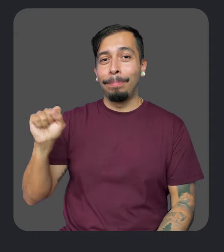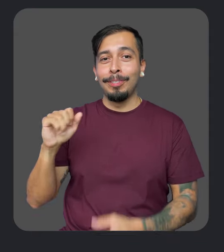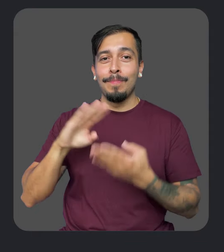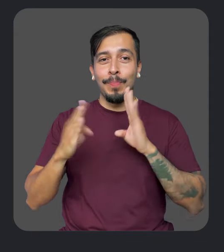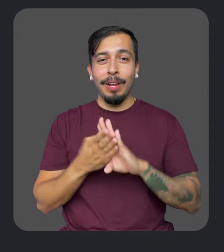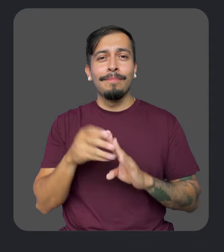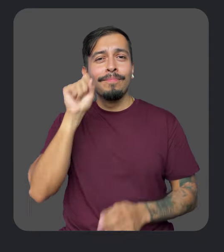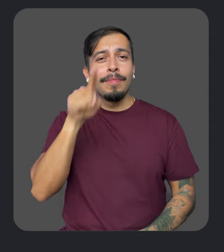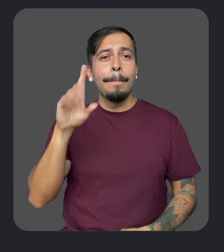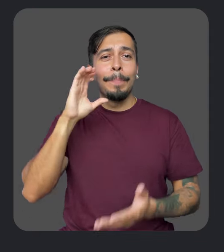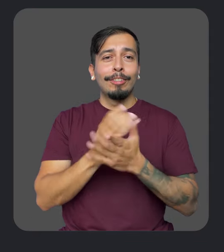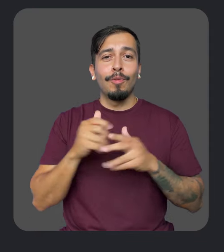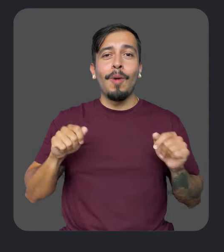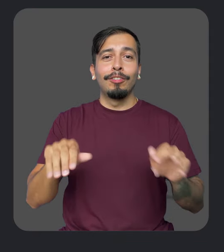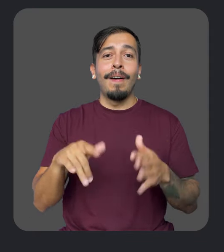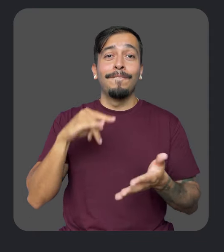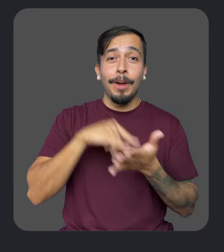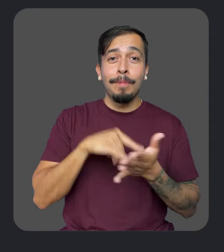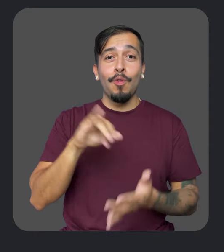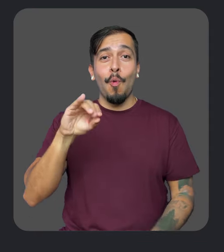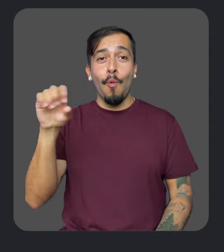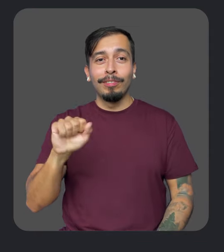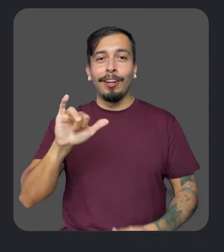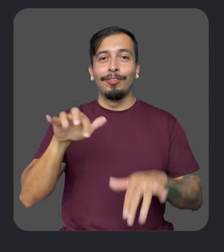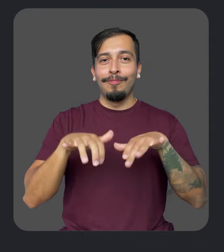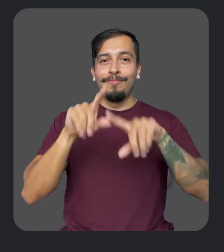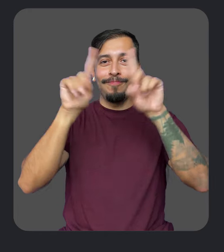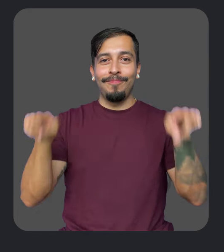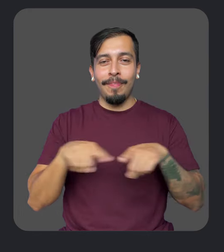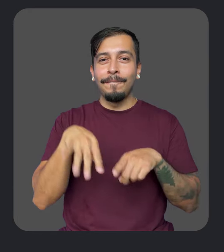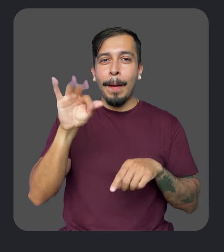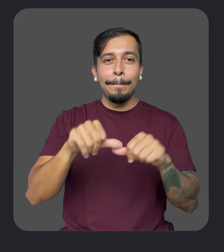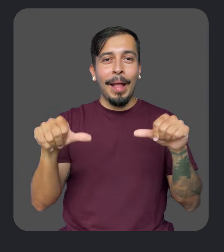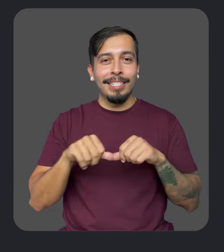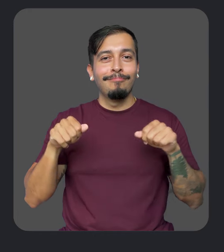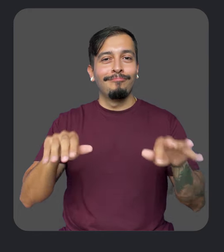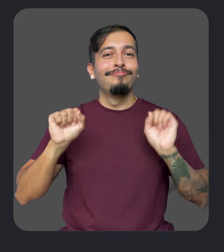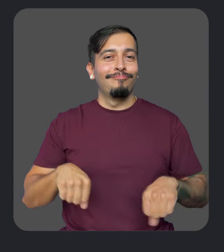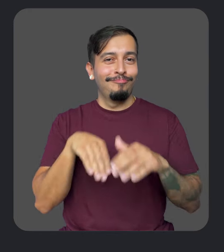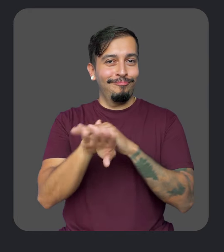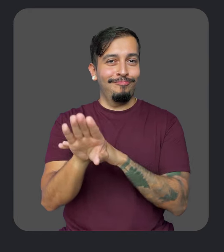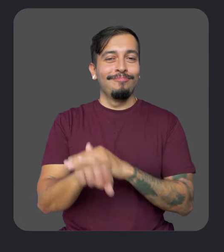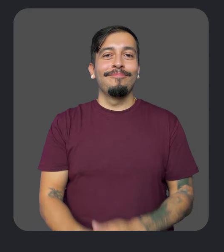Look for the wheelchair icon (now available on Android and iOS, as well as Desktop) to find places with wheelchair-accessible entrances.